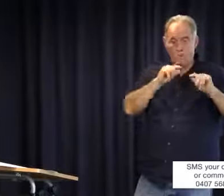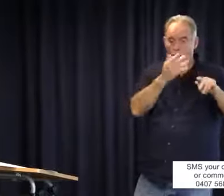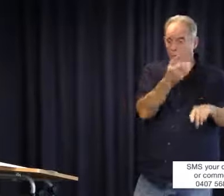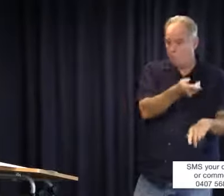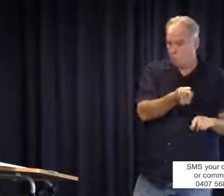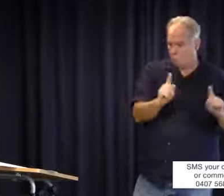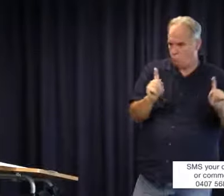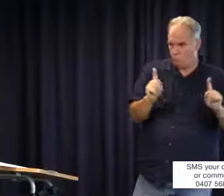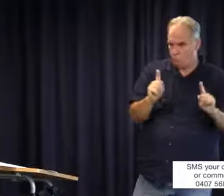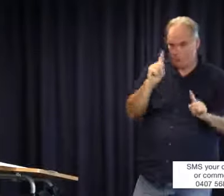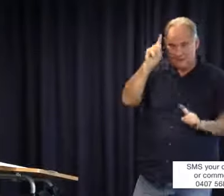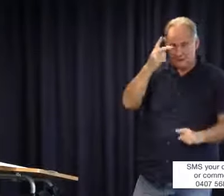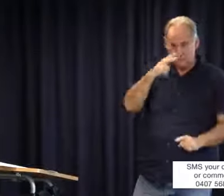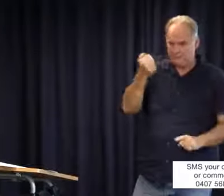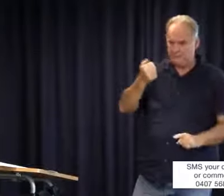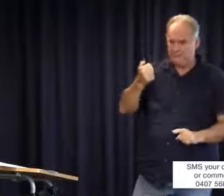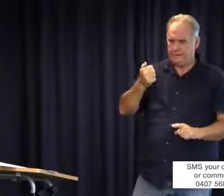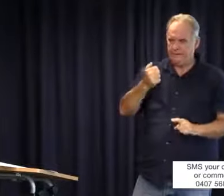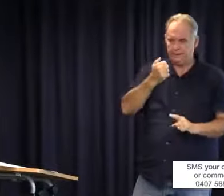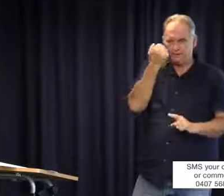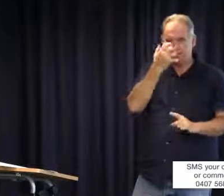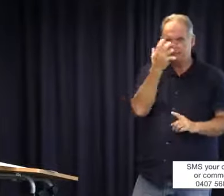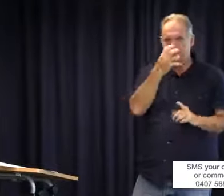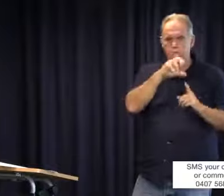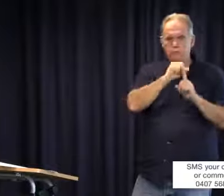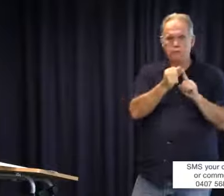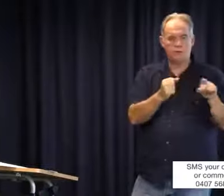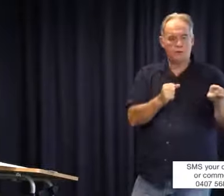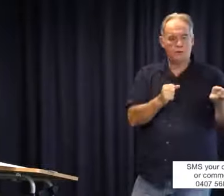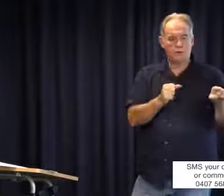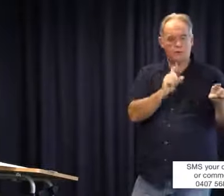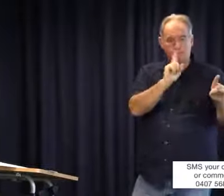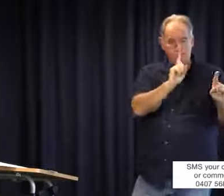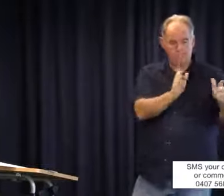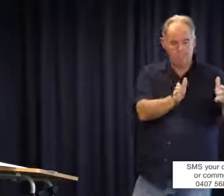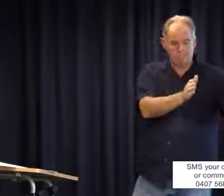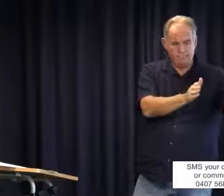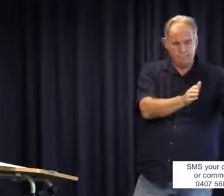services, the agencies? Do the interpreting agencies or ASLIA Vic have any authority or